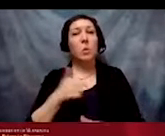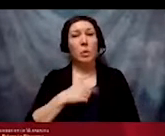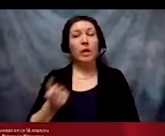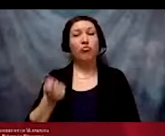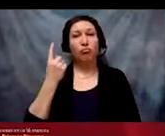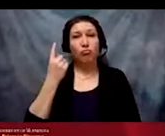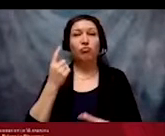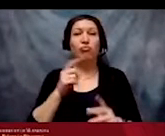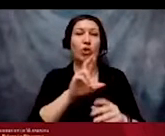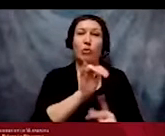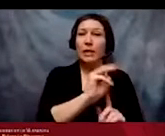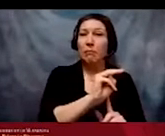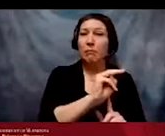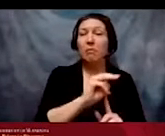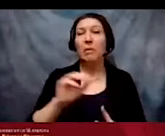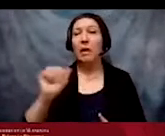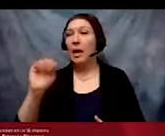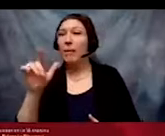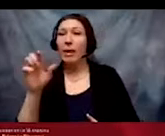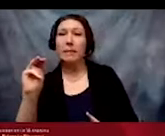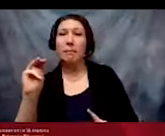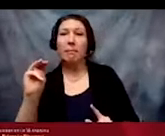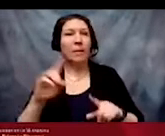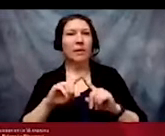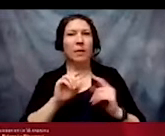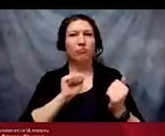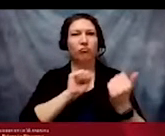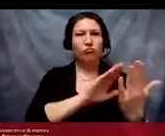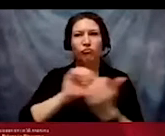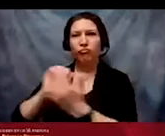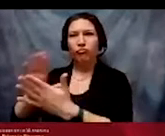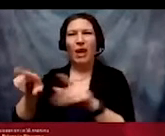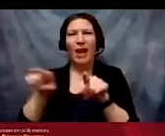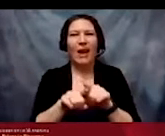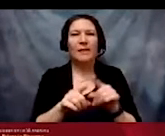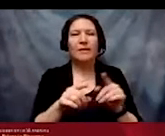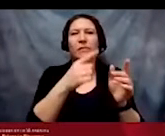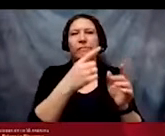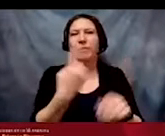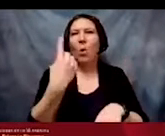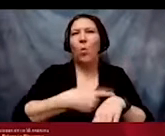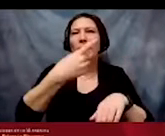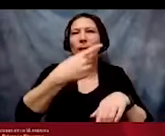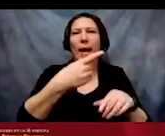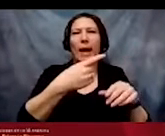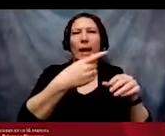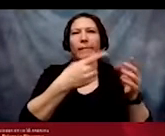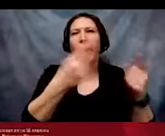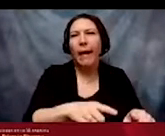racism and ableism as only personal incidents or attitude or biases while